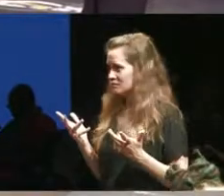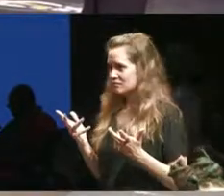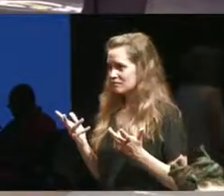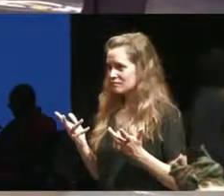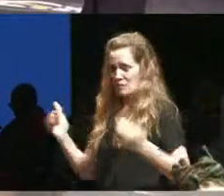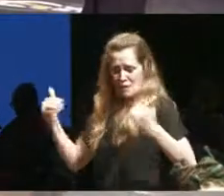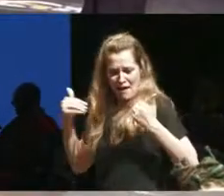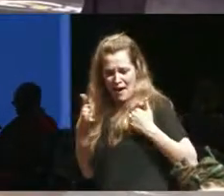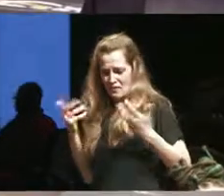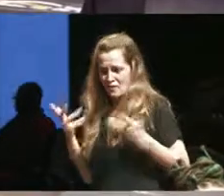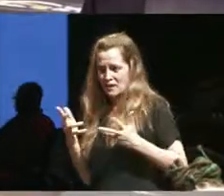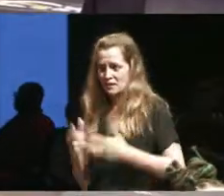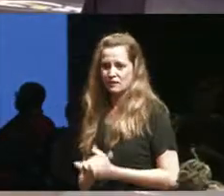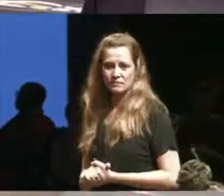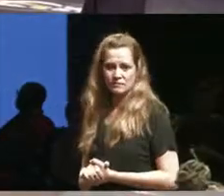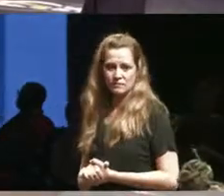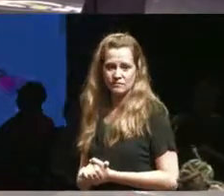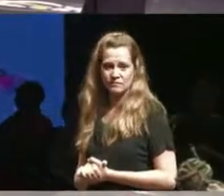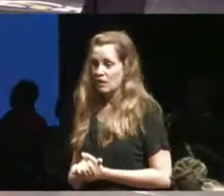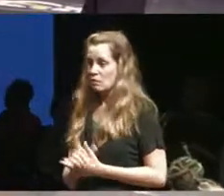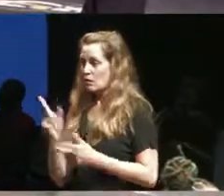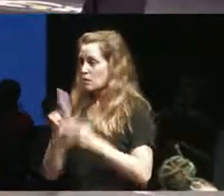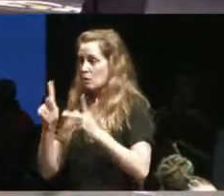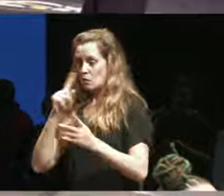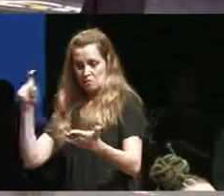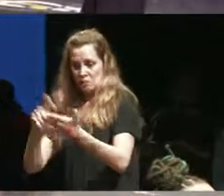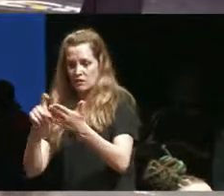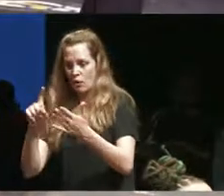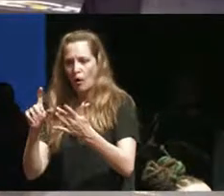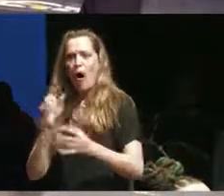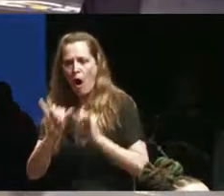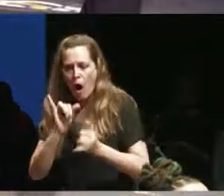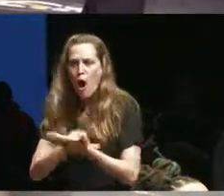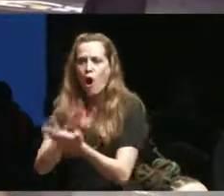this well it's just not being taken up I mean it's not you know you really there